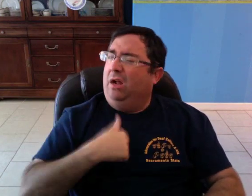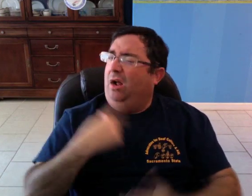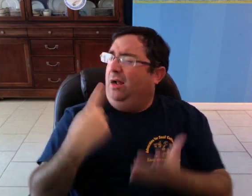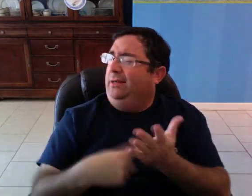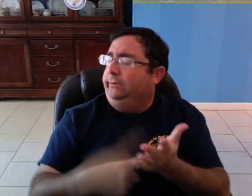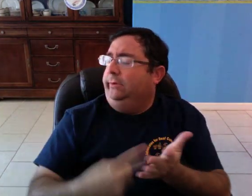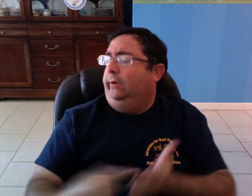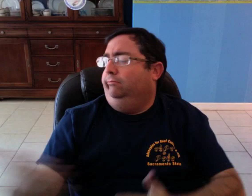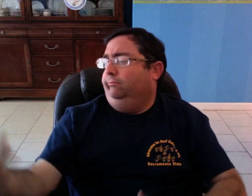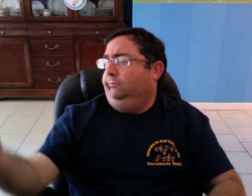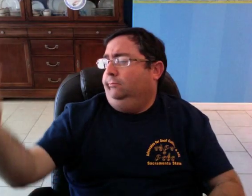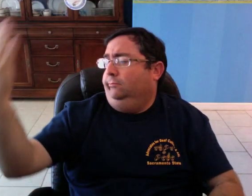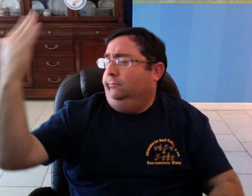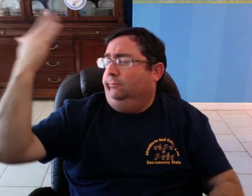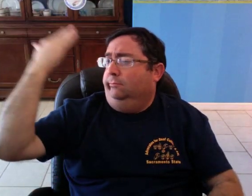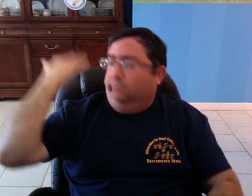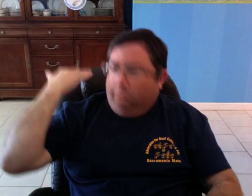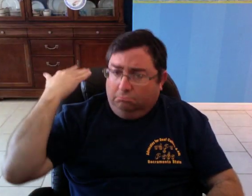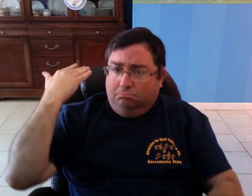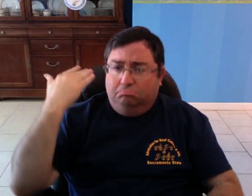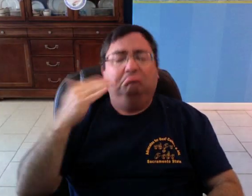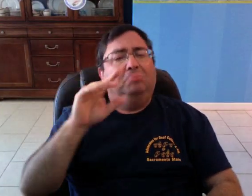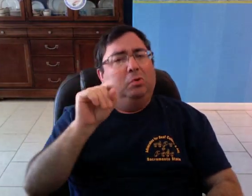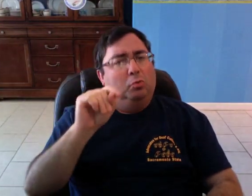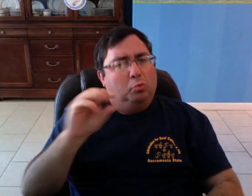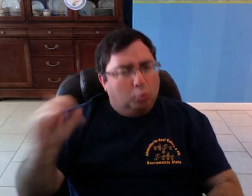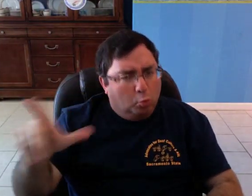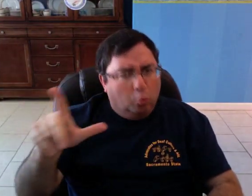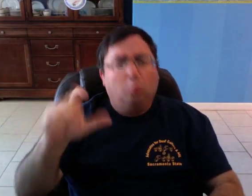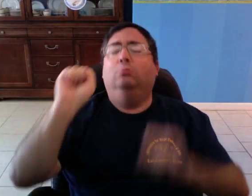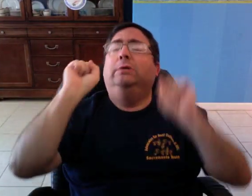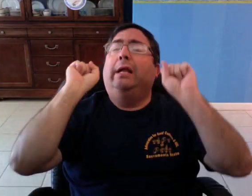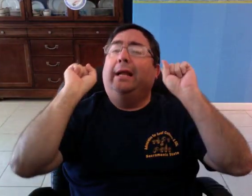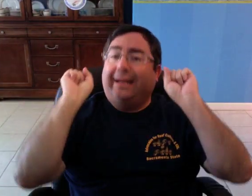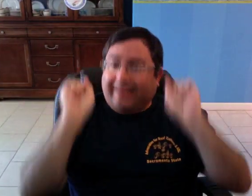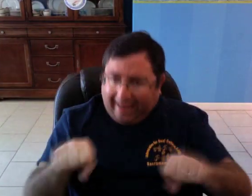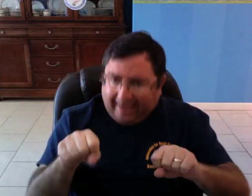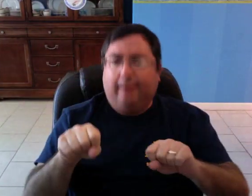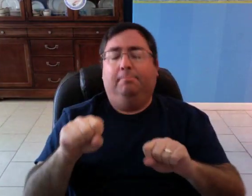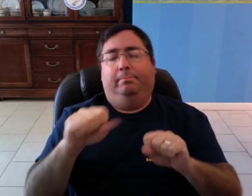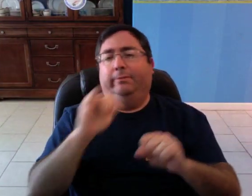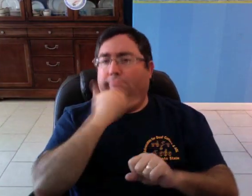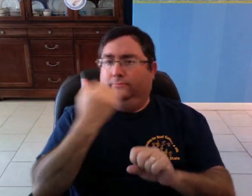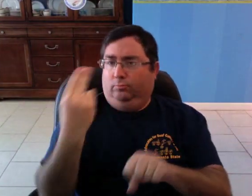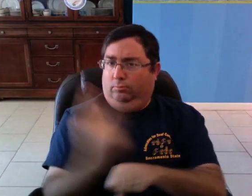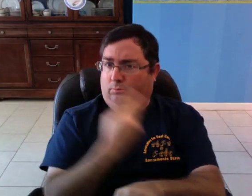as I discussed a good while back, can be misused.